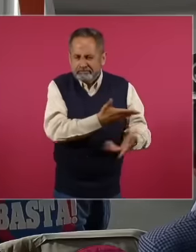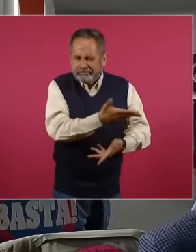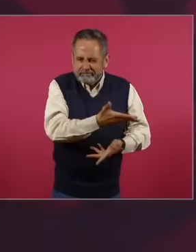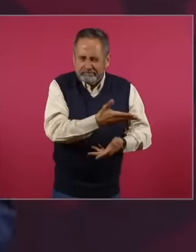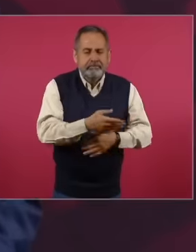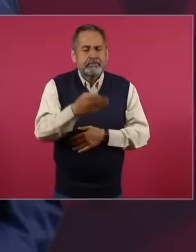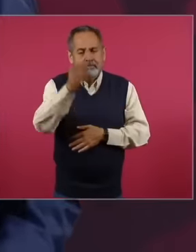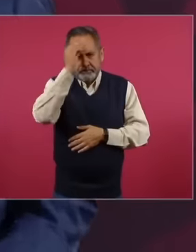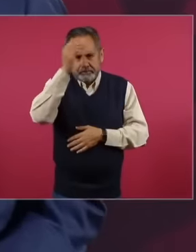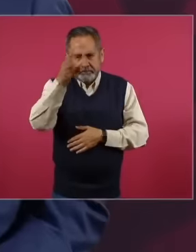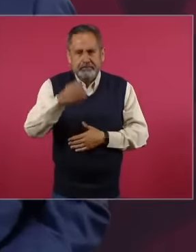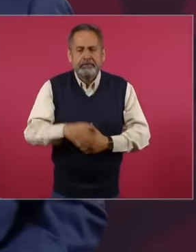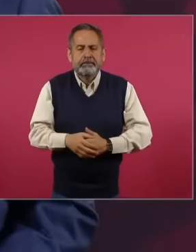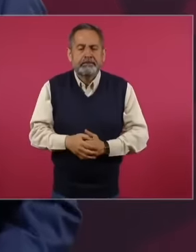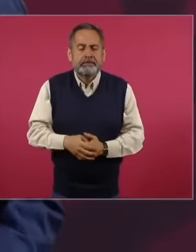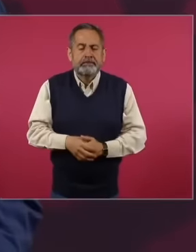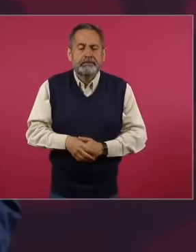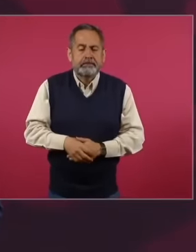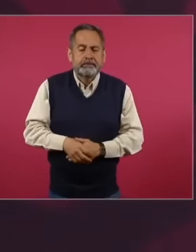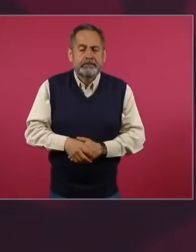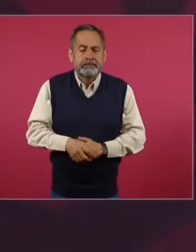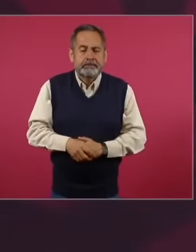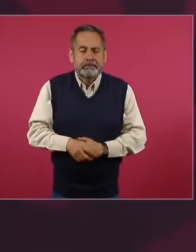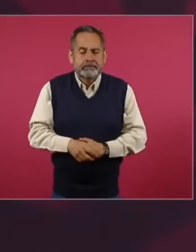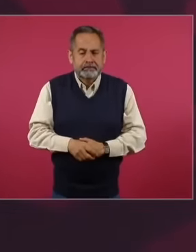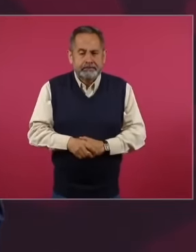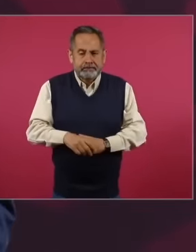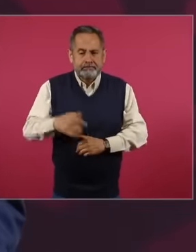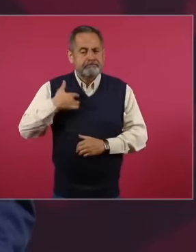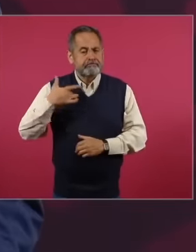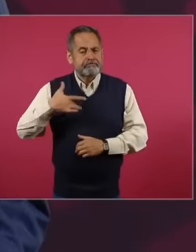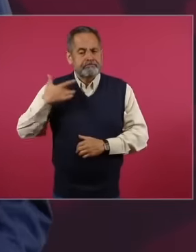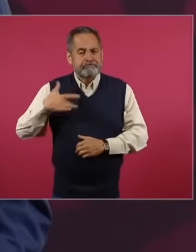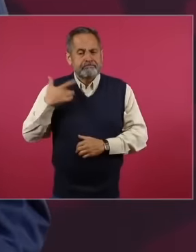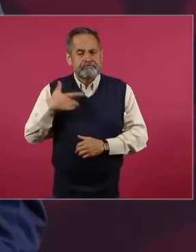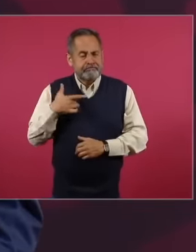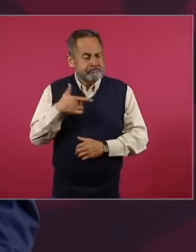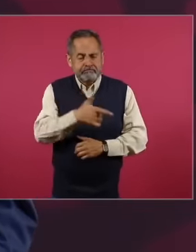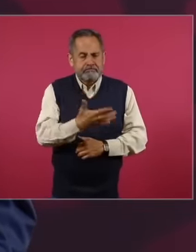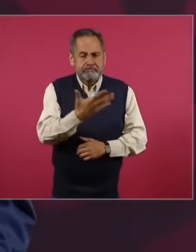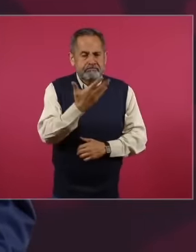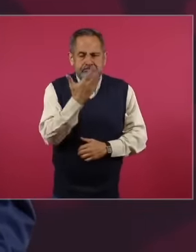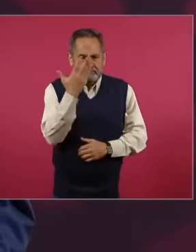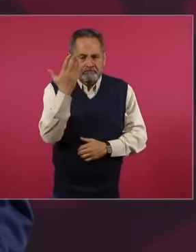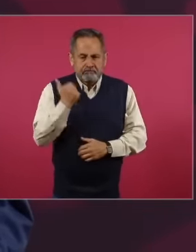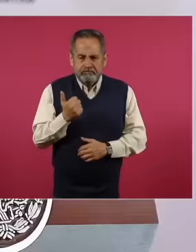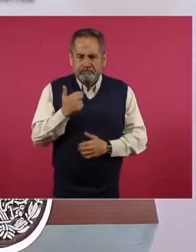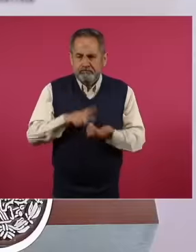I feel that they have no legal basis, it would be an